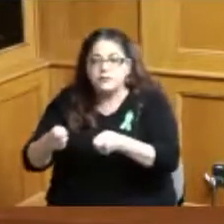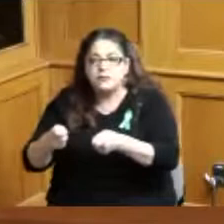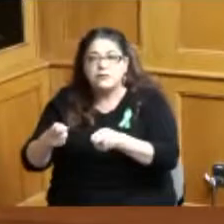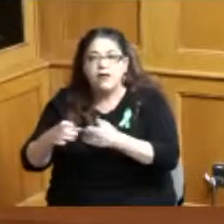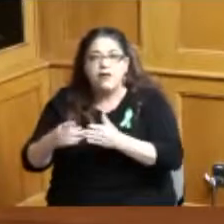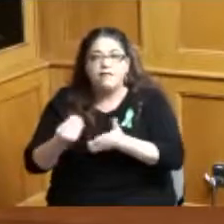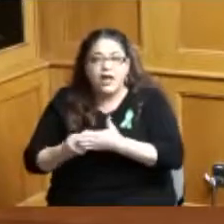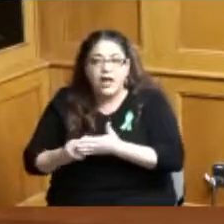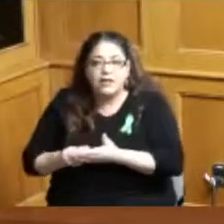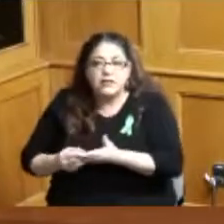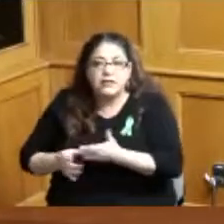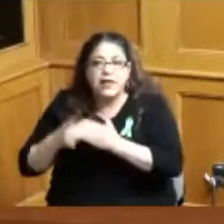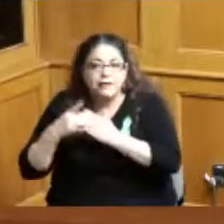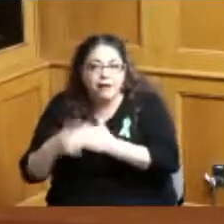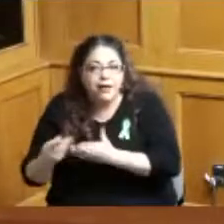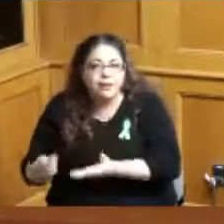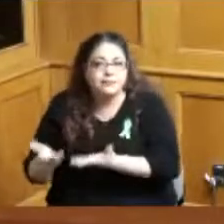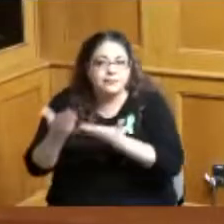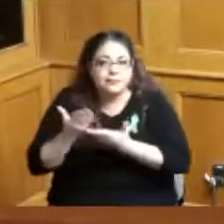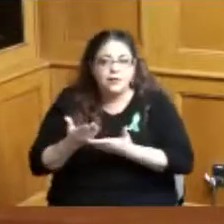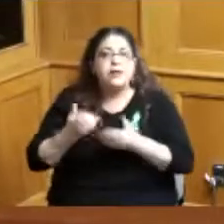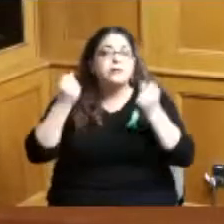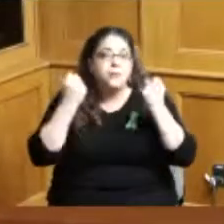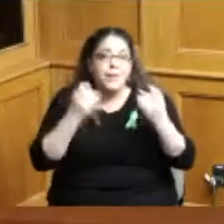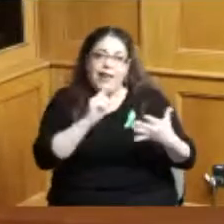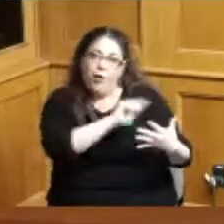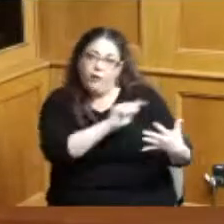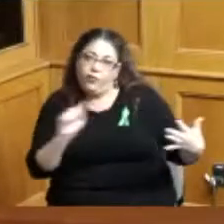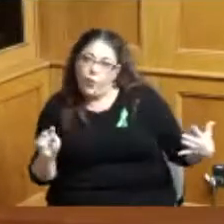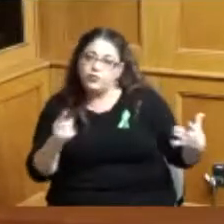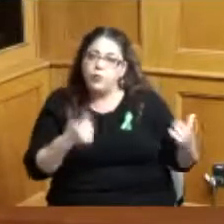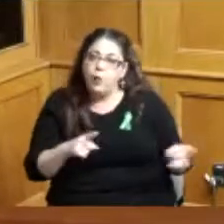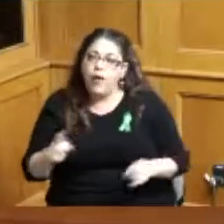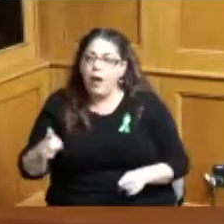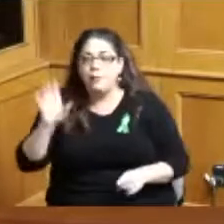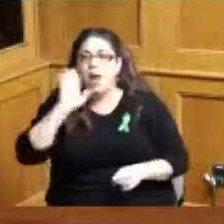from from the Board so a lot of things going on so I'll survey impulse staff to see some of those